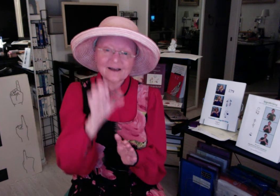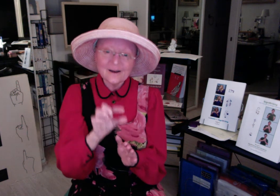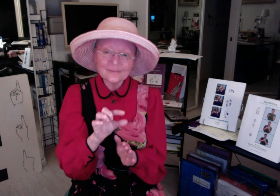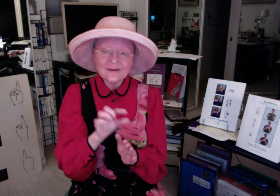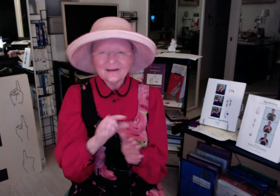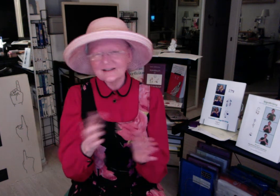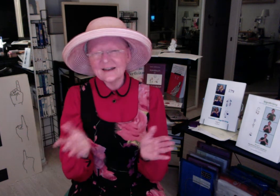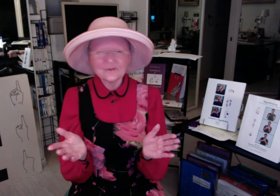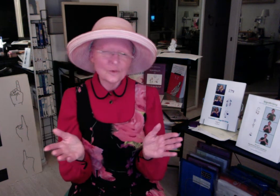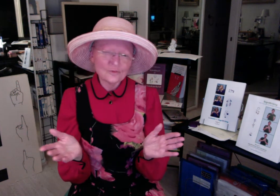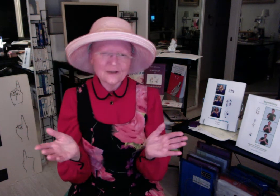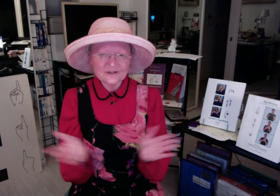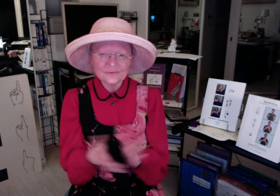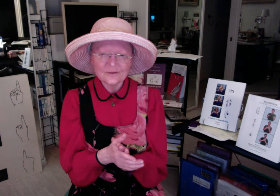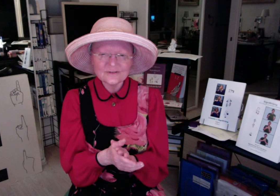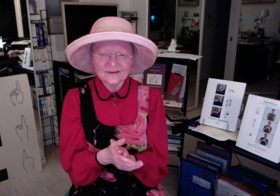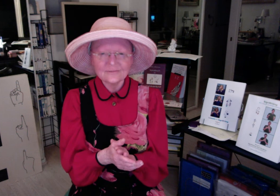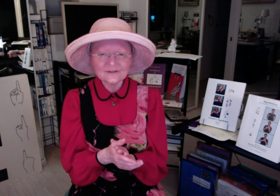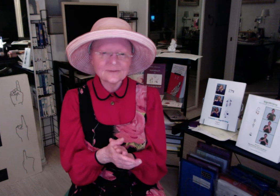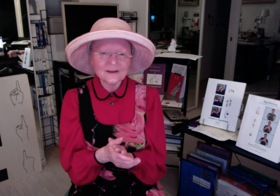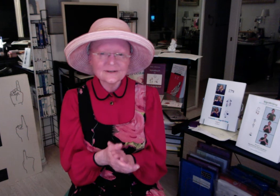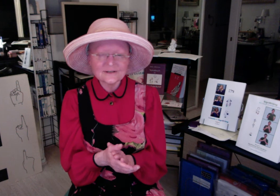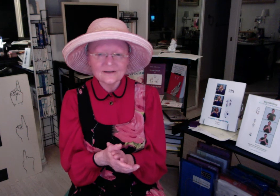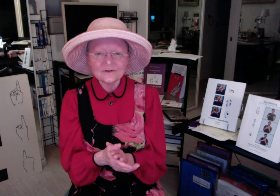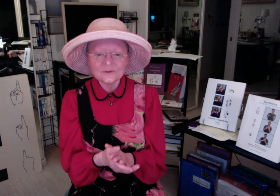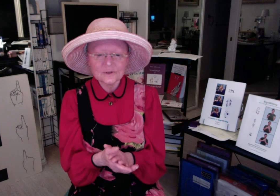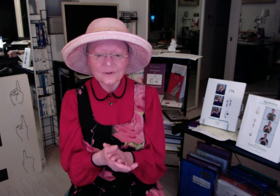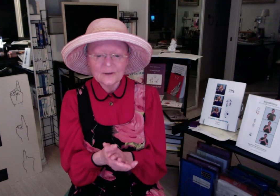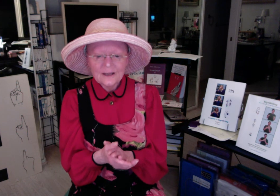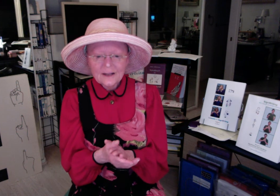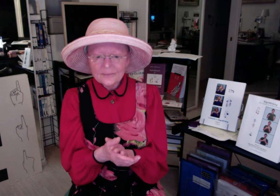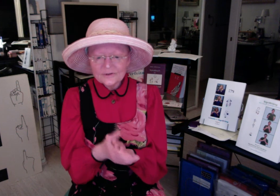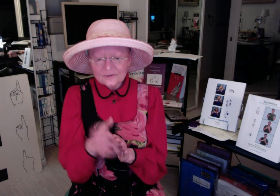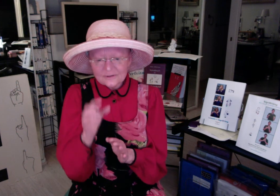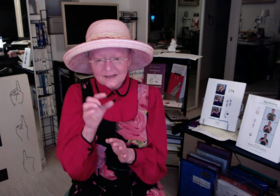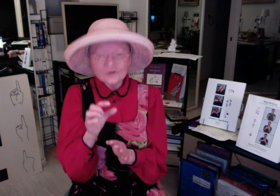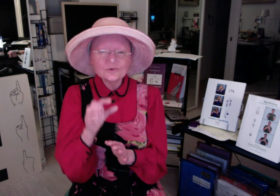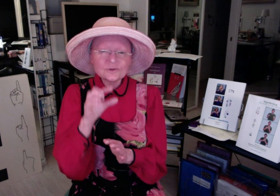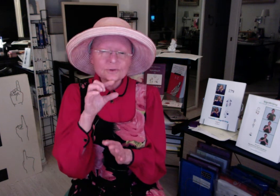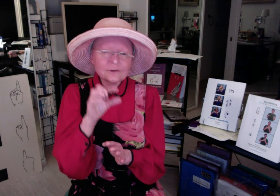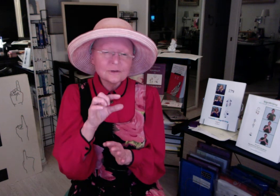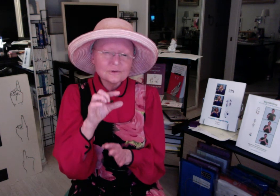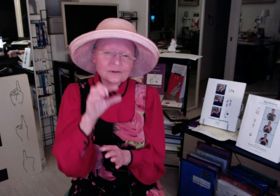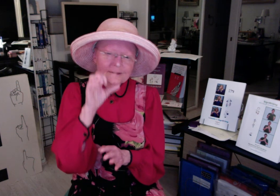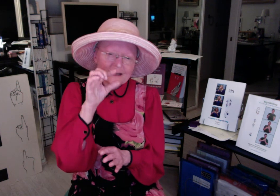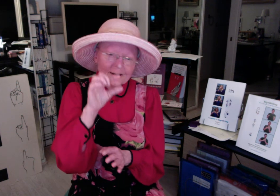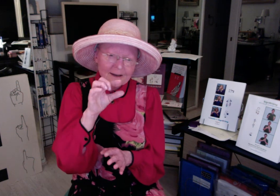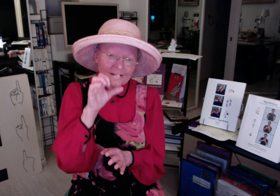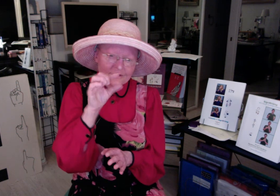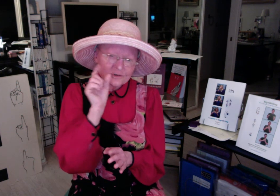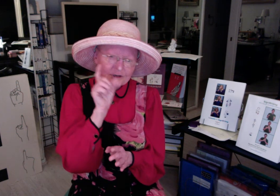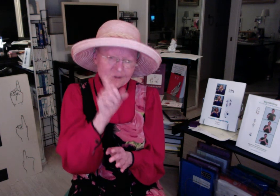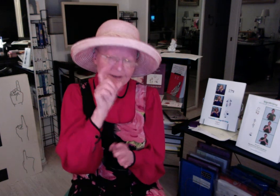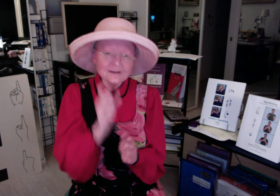It's kind of an old-fashioned website - something I designed years ago, but you can get used to it. You get used to little icons and you click on an icon